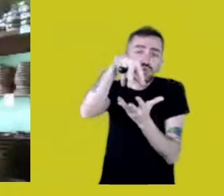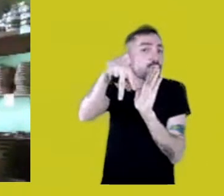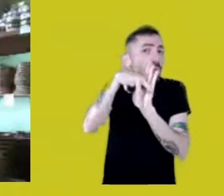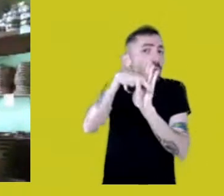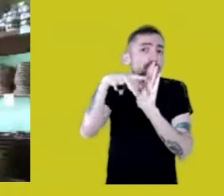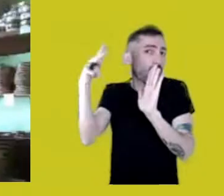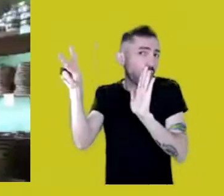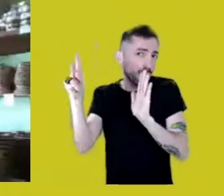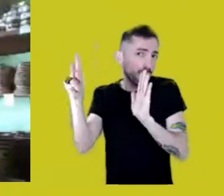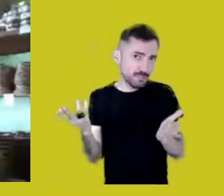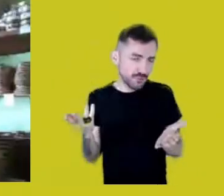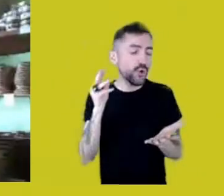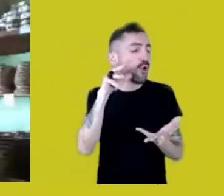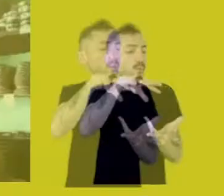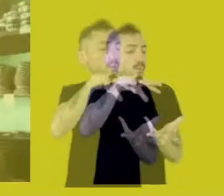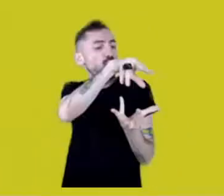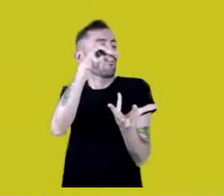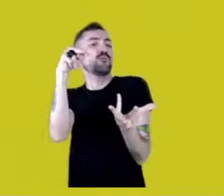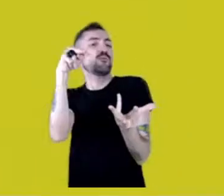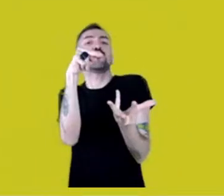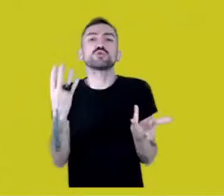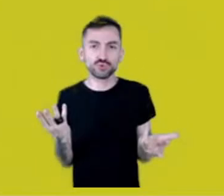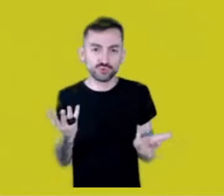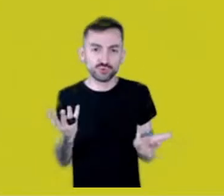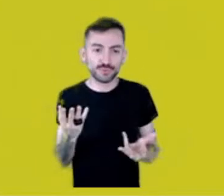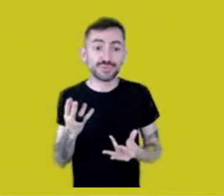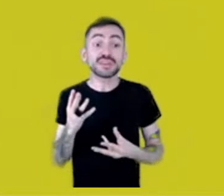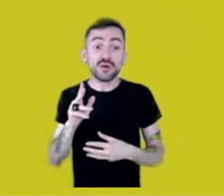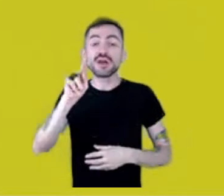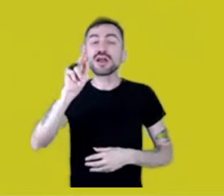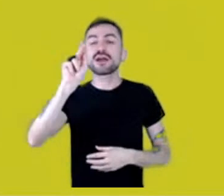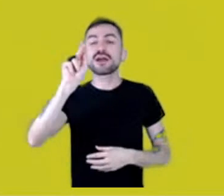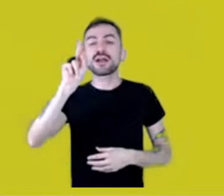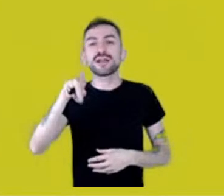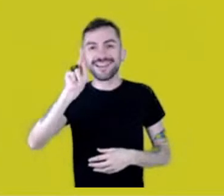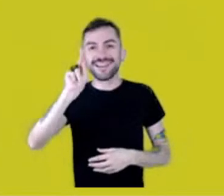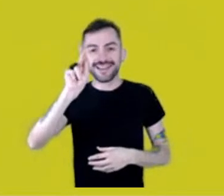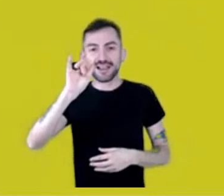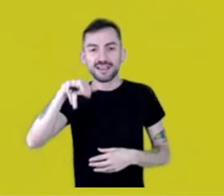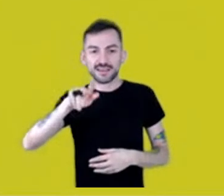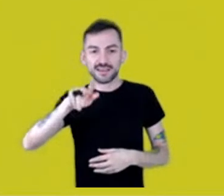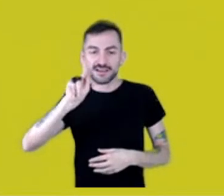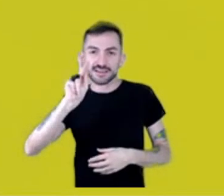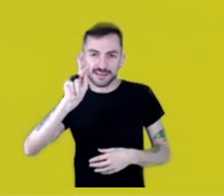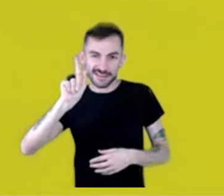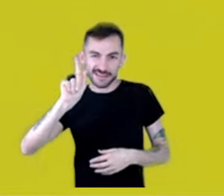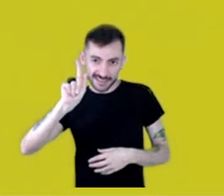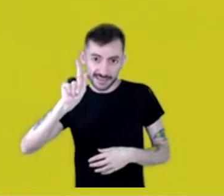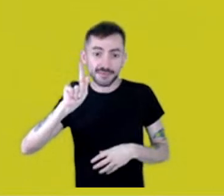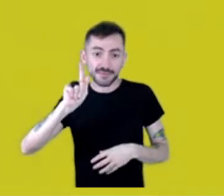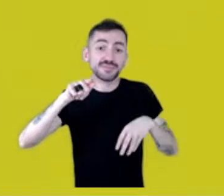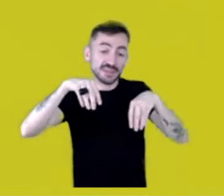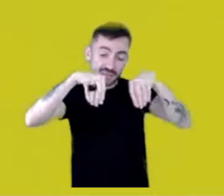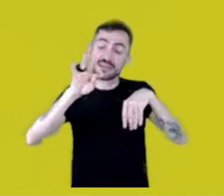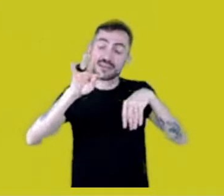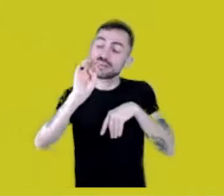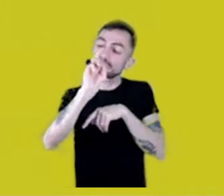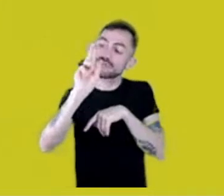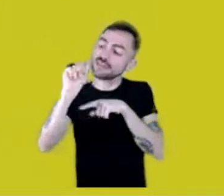Among the Kaingáng, the word “earth” can be said in many ways.